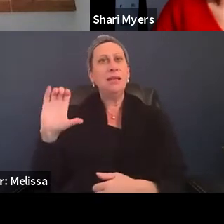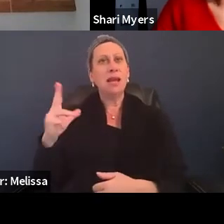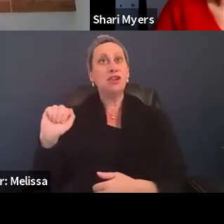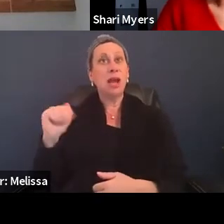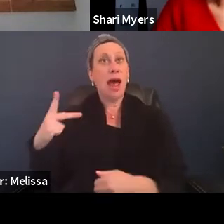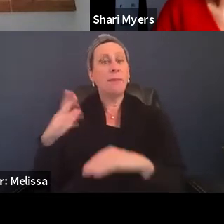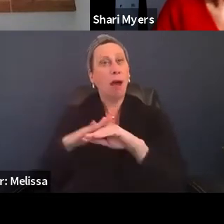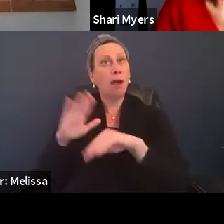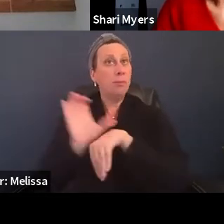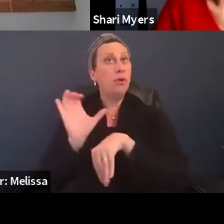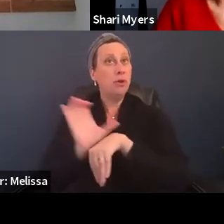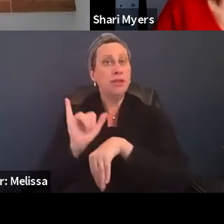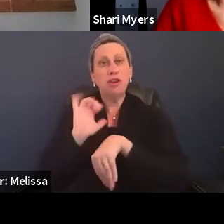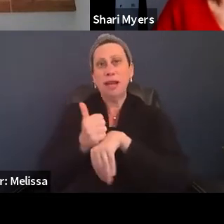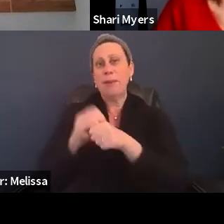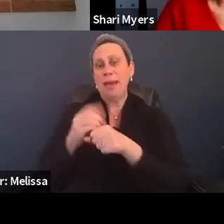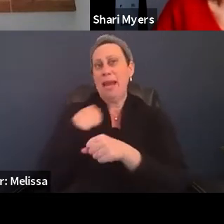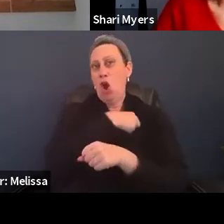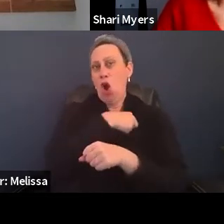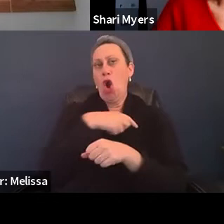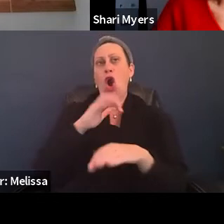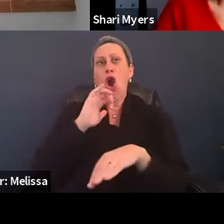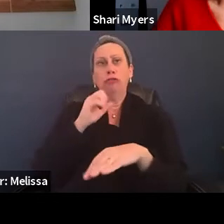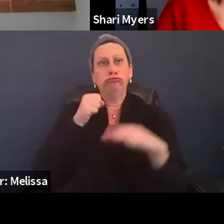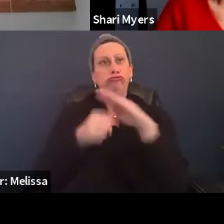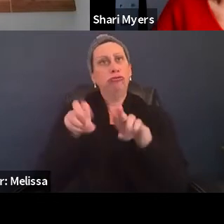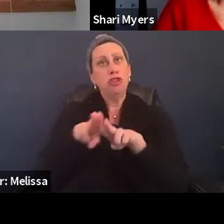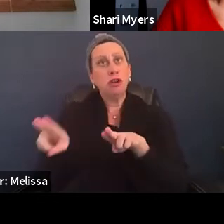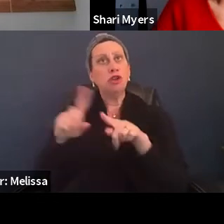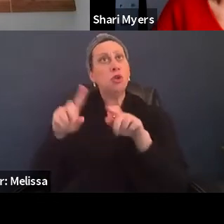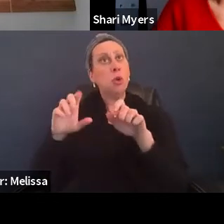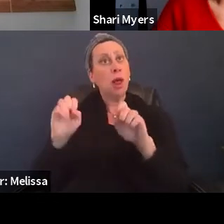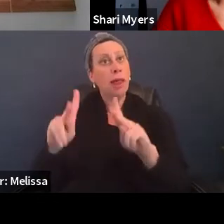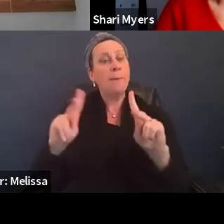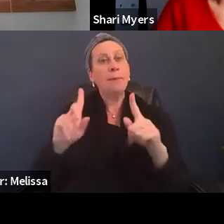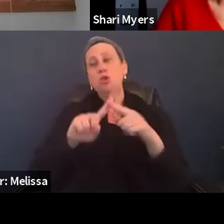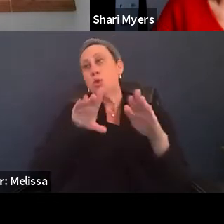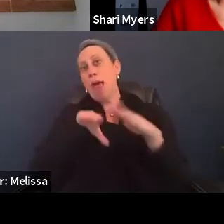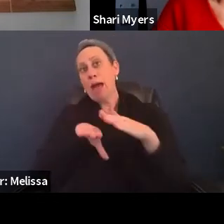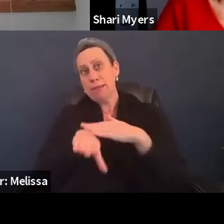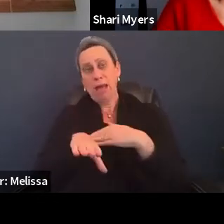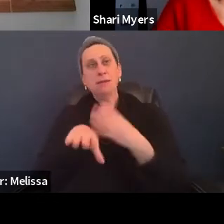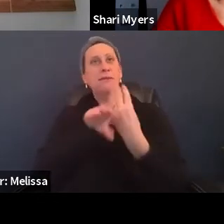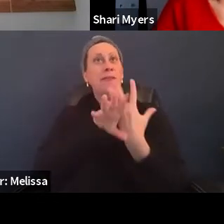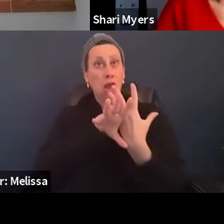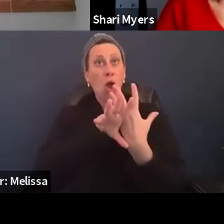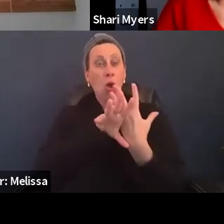that are set up in our shelters to allow people access to video relay services